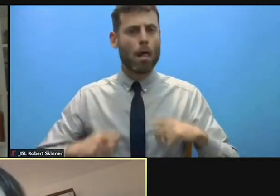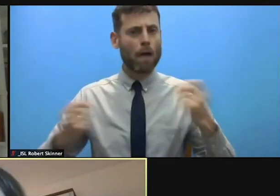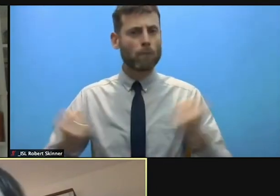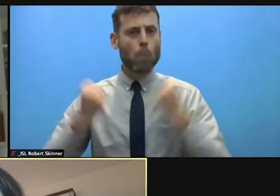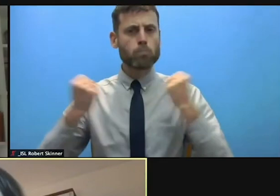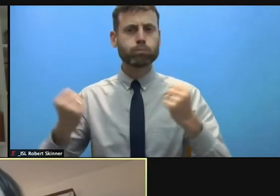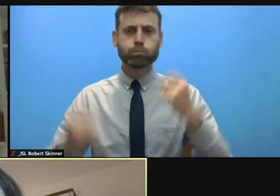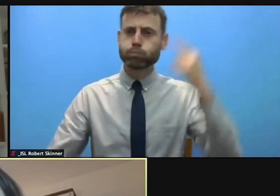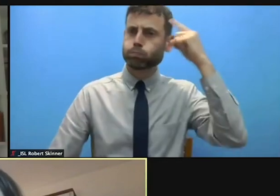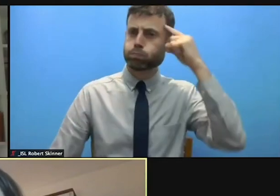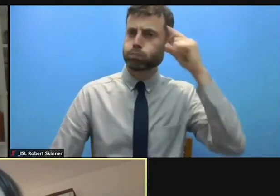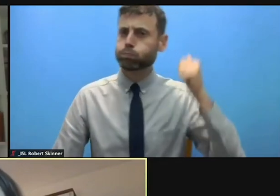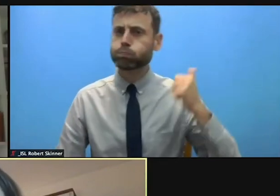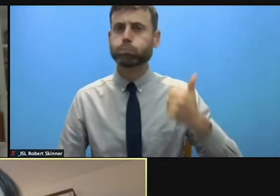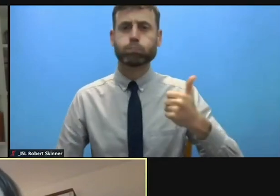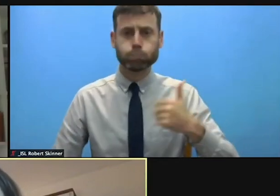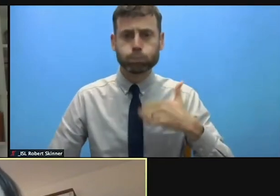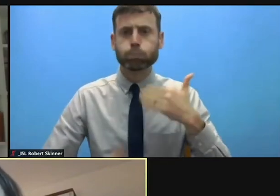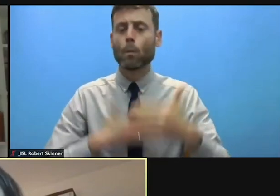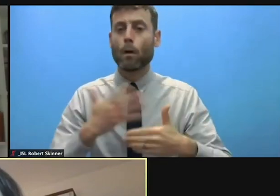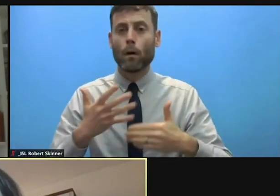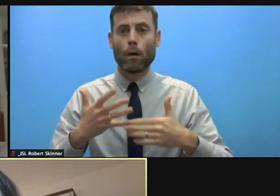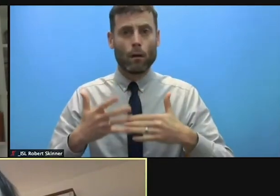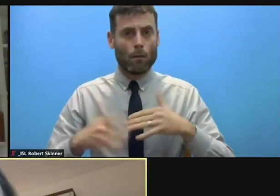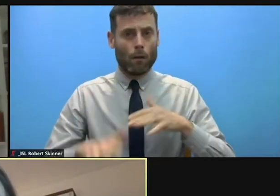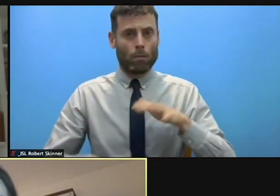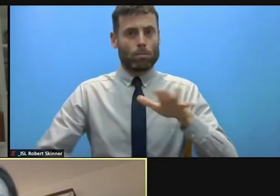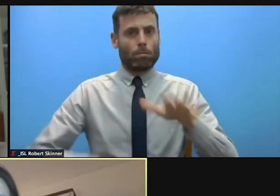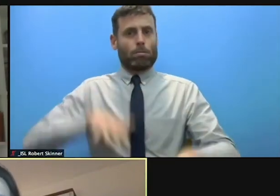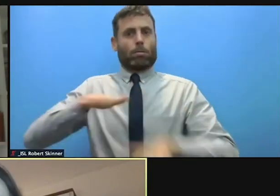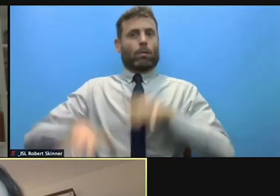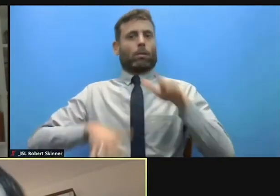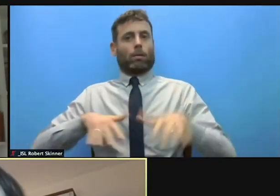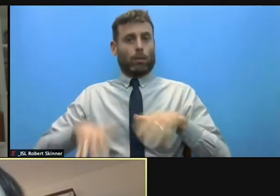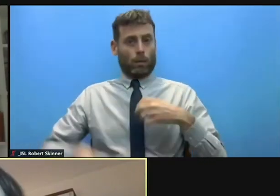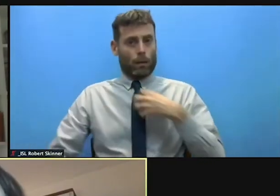it as a health issue, the psychosocial support part. And last year for the